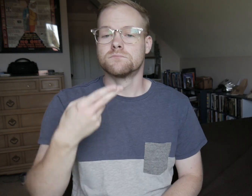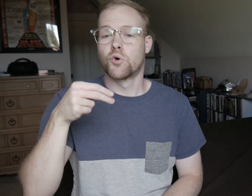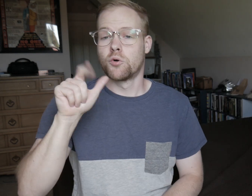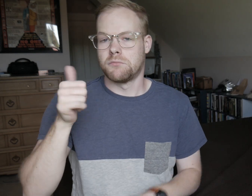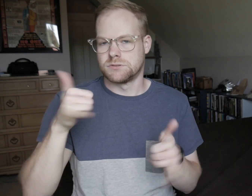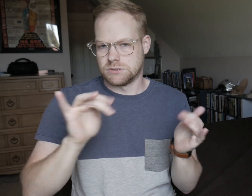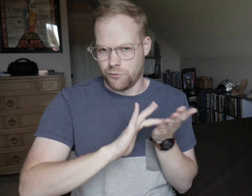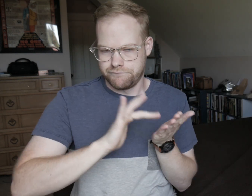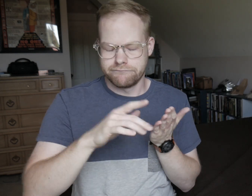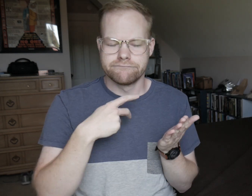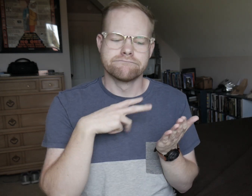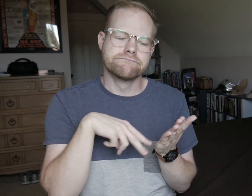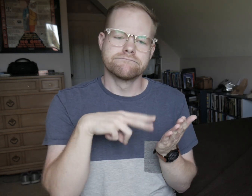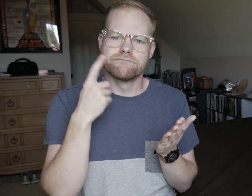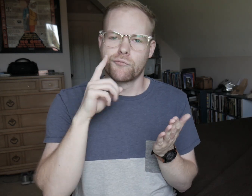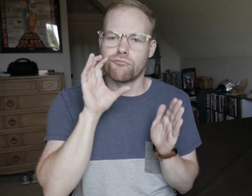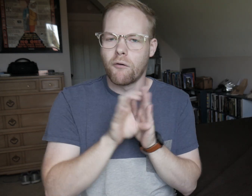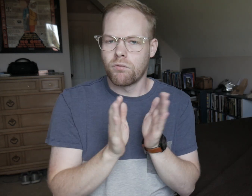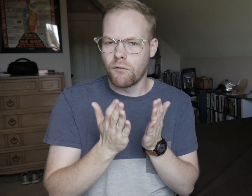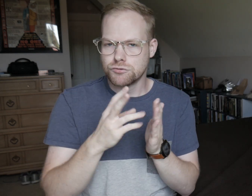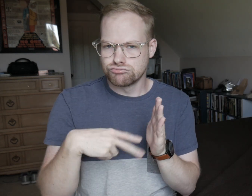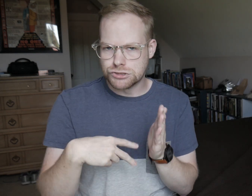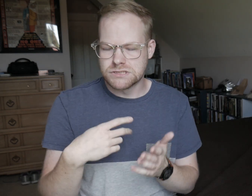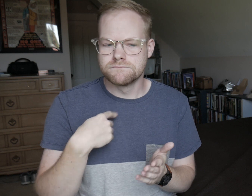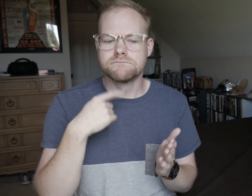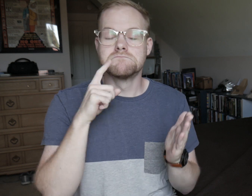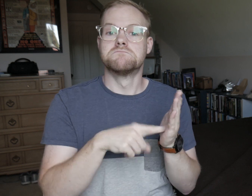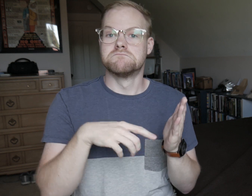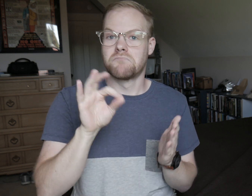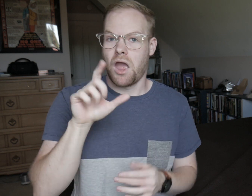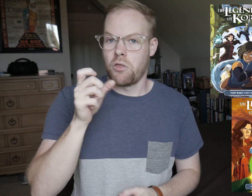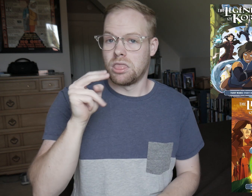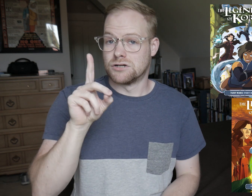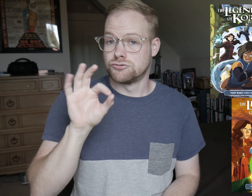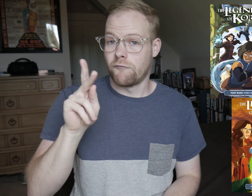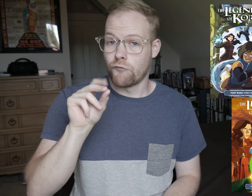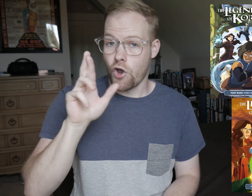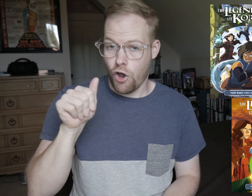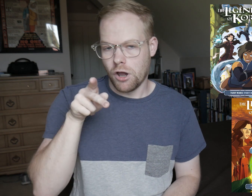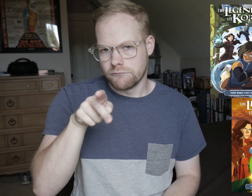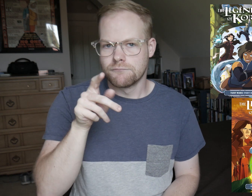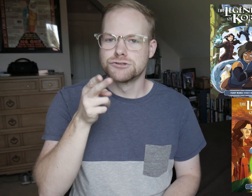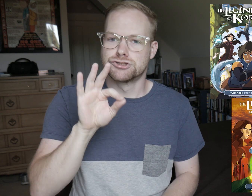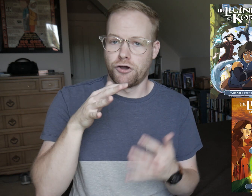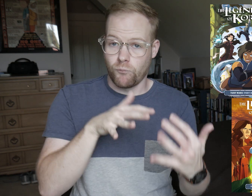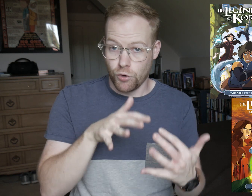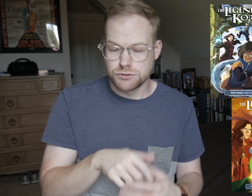Still on Hoopla, I was looking for graphic novels to read, and I found Legend of Korra: Turf Wars.